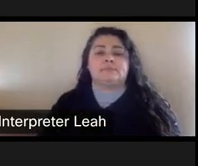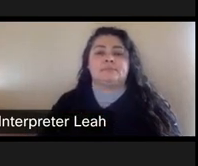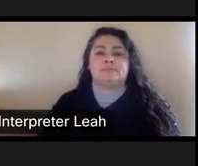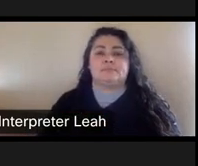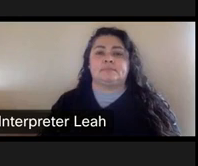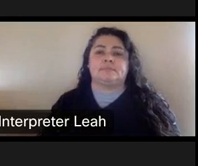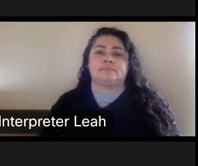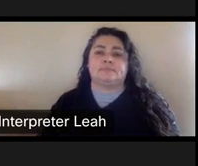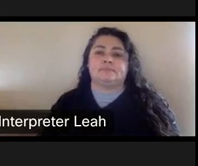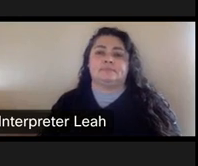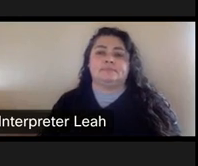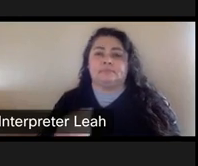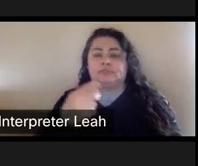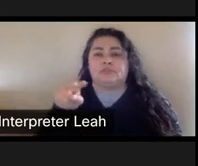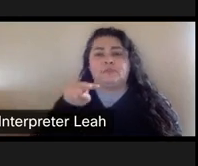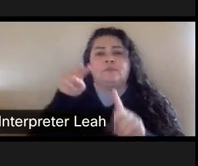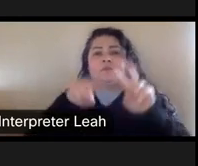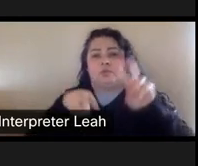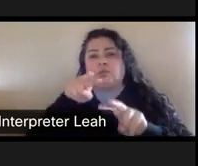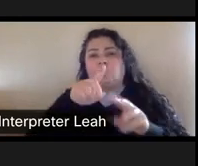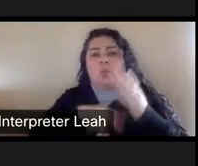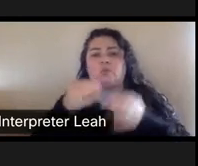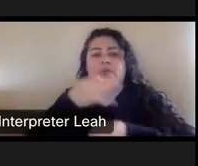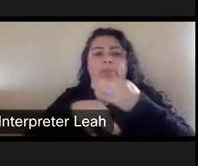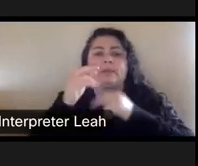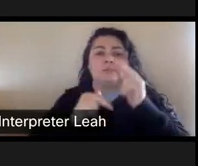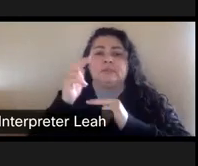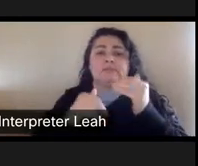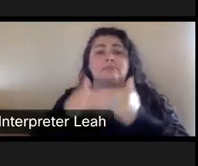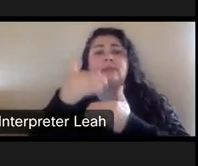Here's the view of what replaced the building, uh, next slide.